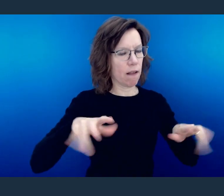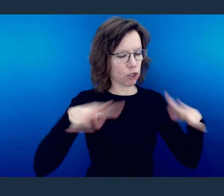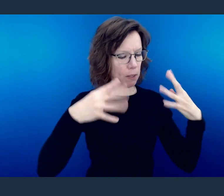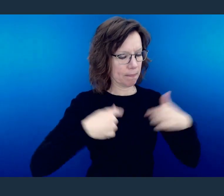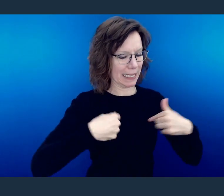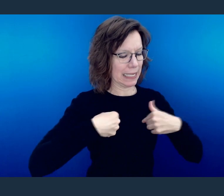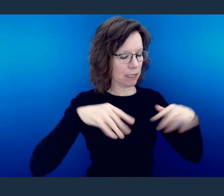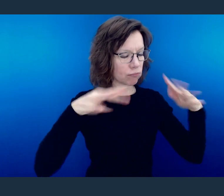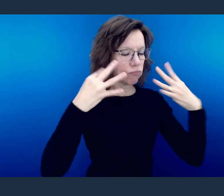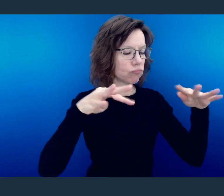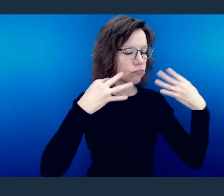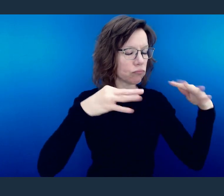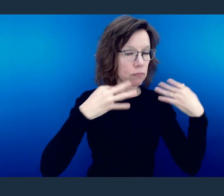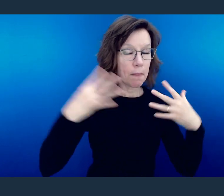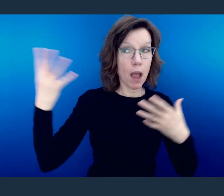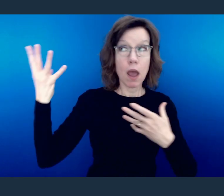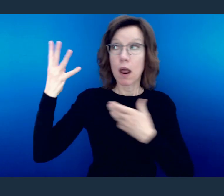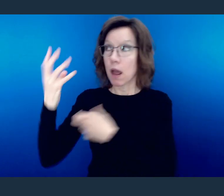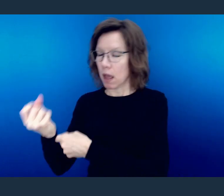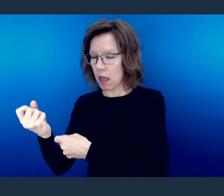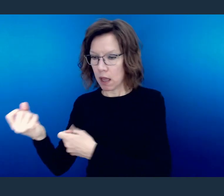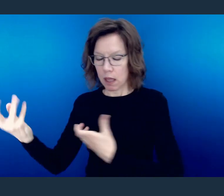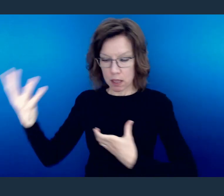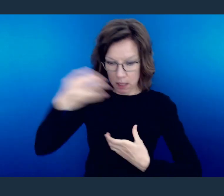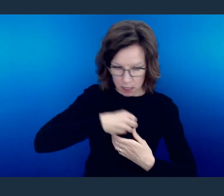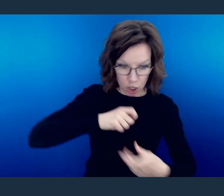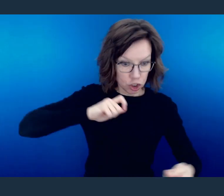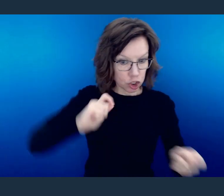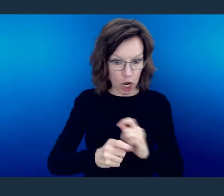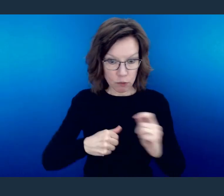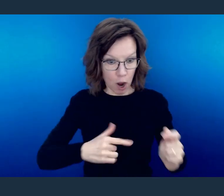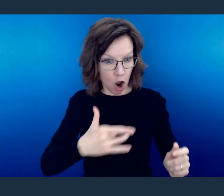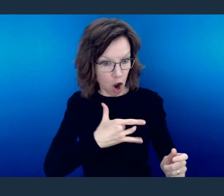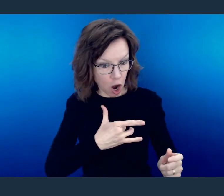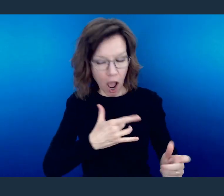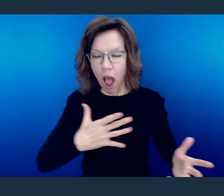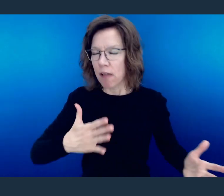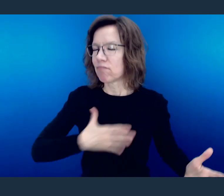But when our hearts are changed, it sends a reverse course, where we give more than